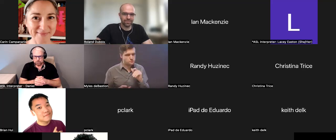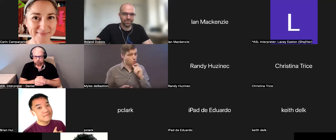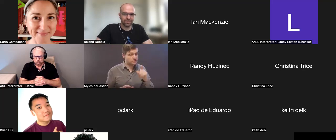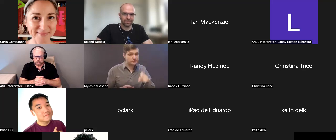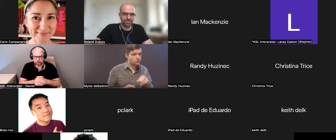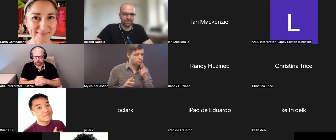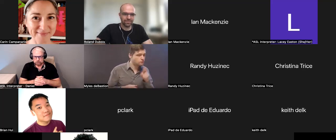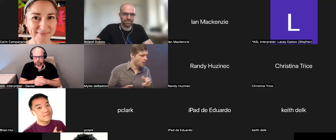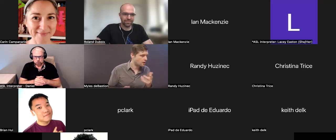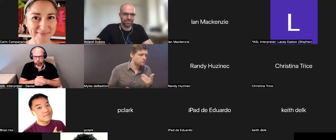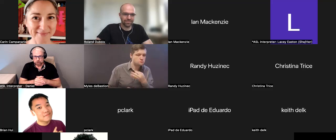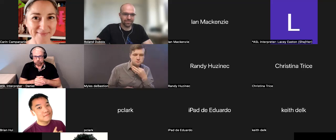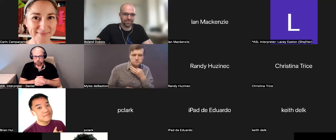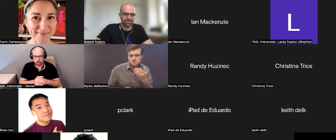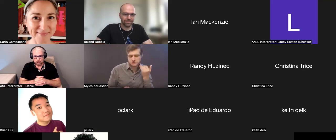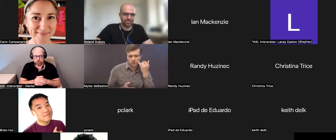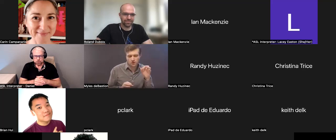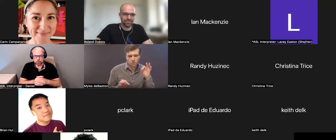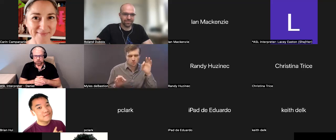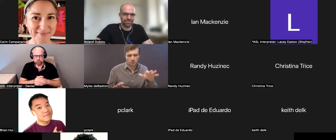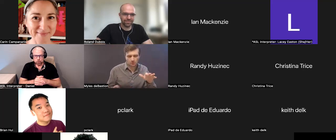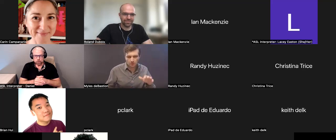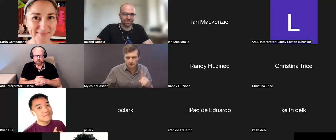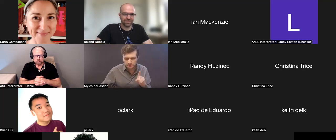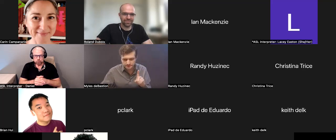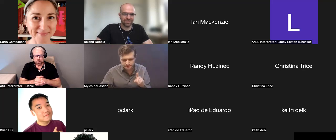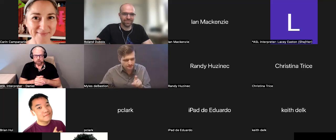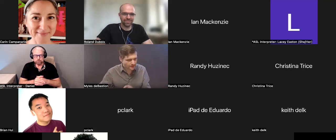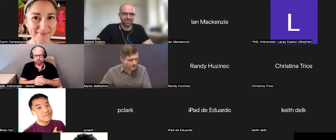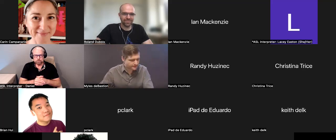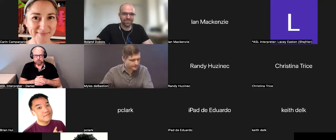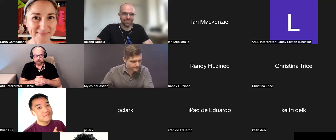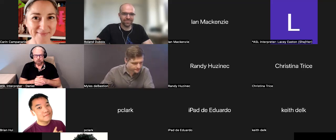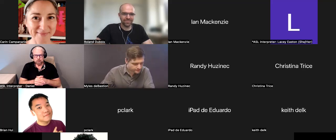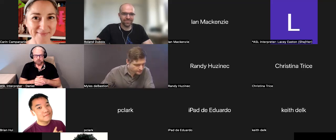are you here? You don't need to respond. I was just curious if you wanted to drop some comments.